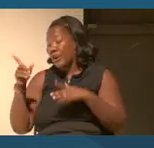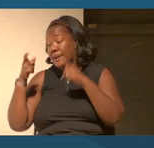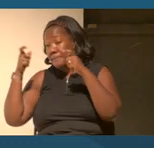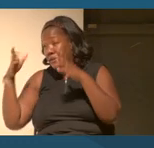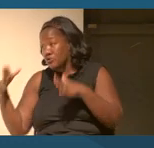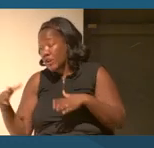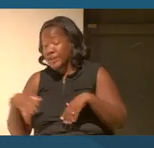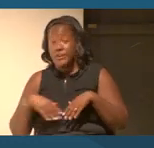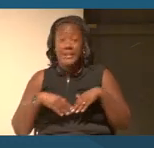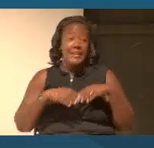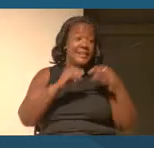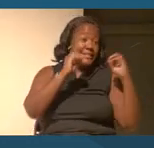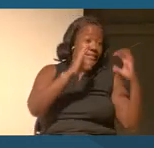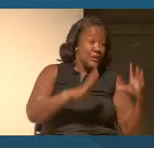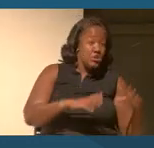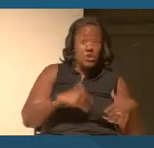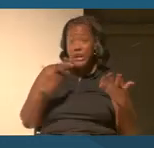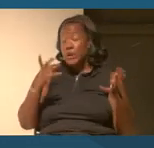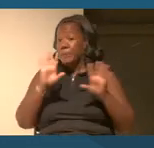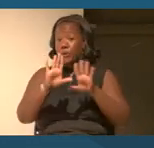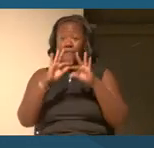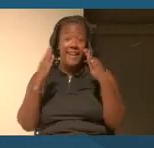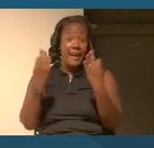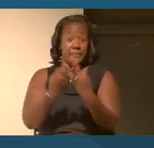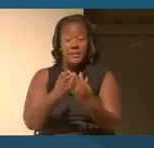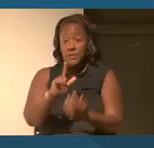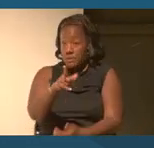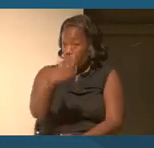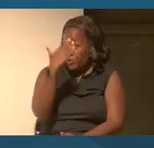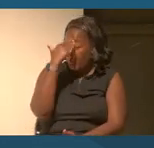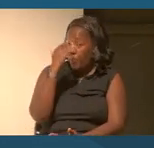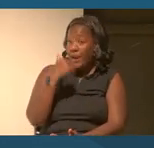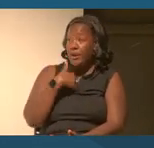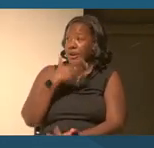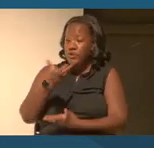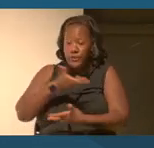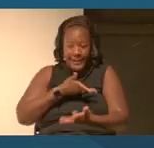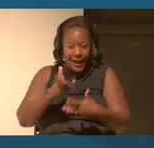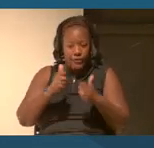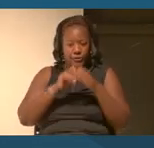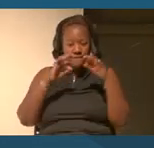I think that when you are aware of these issues, when you are encountering families and children,